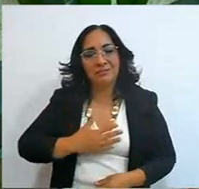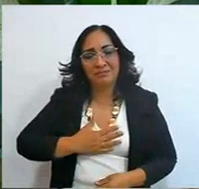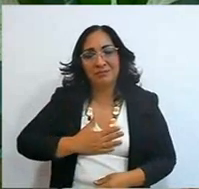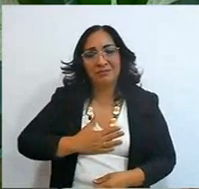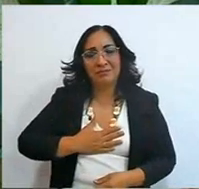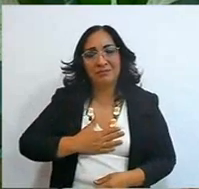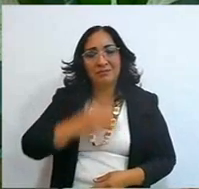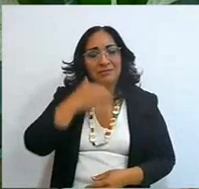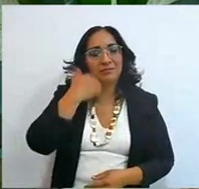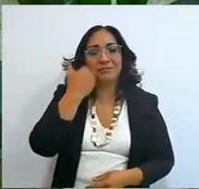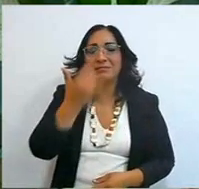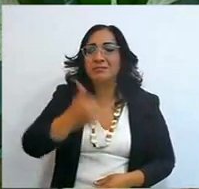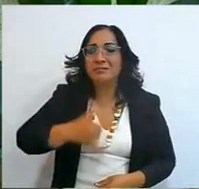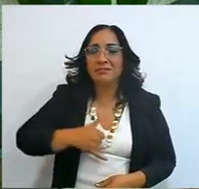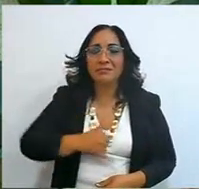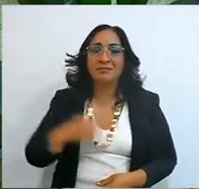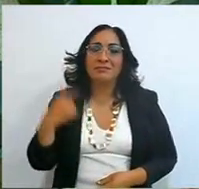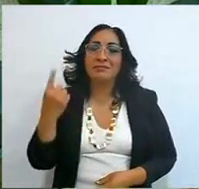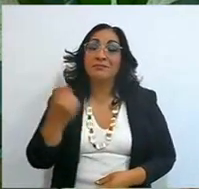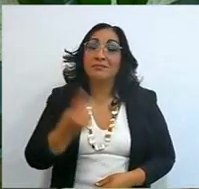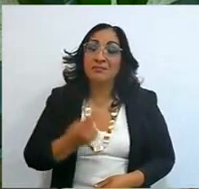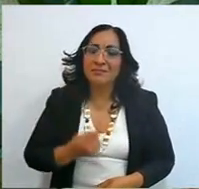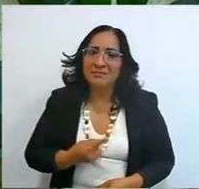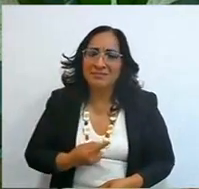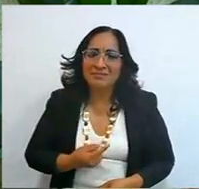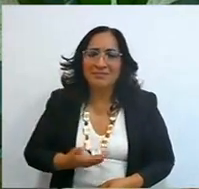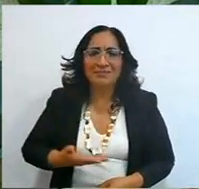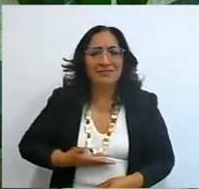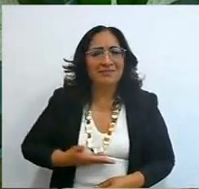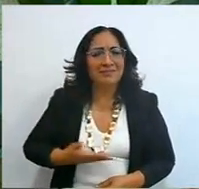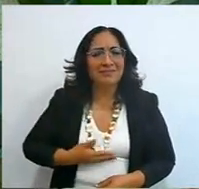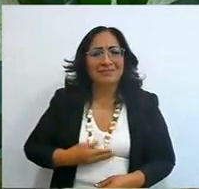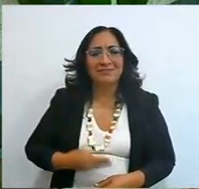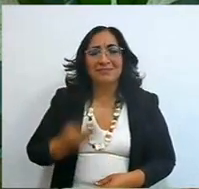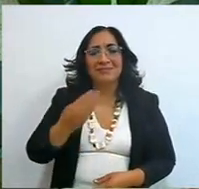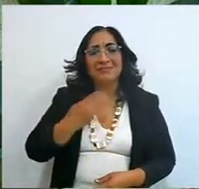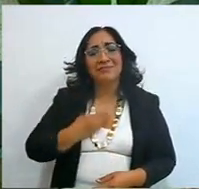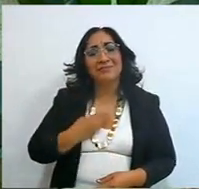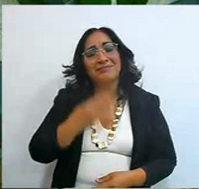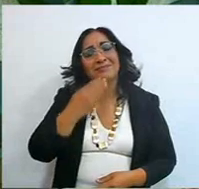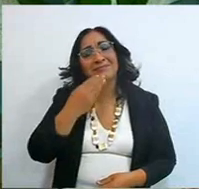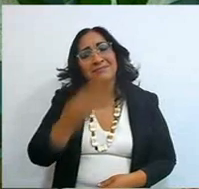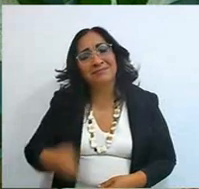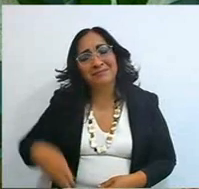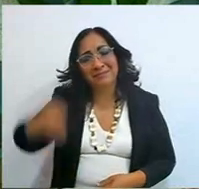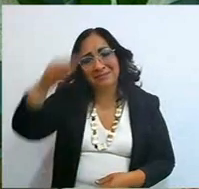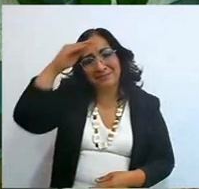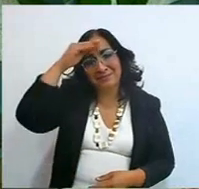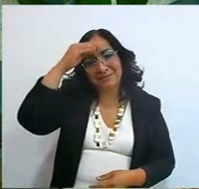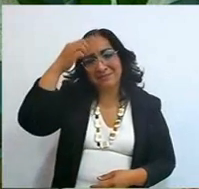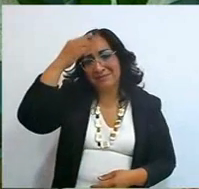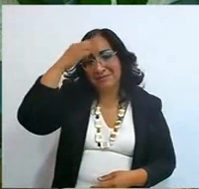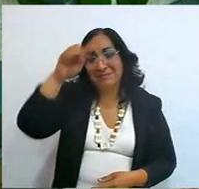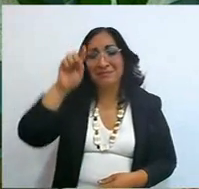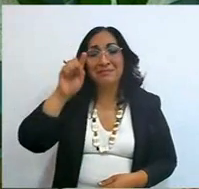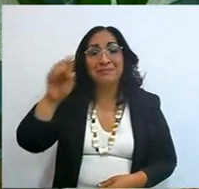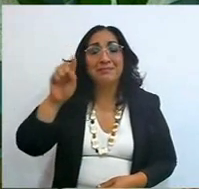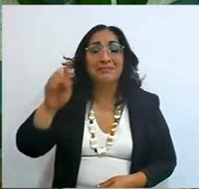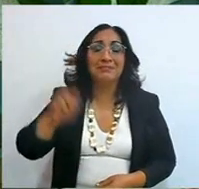I want to be, I have good thoughts for you, I don't have bad thoughts,